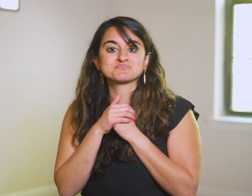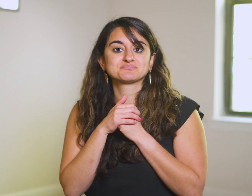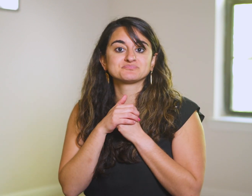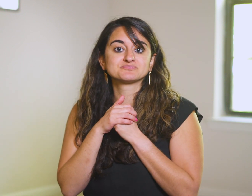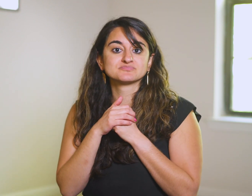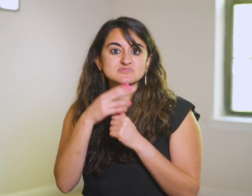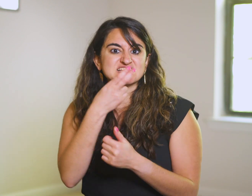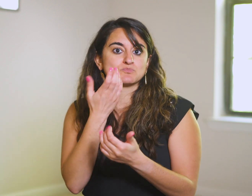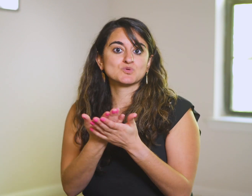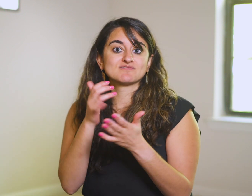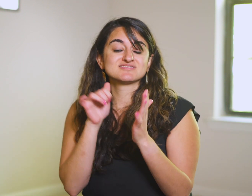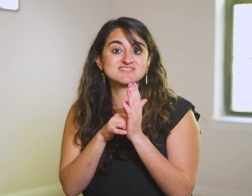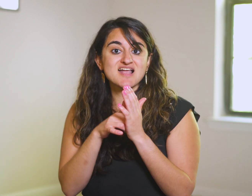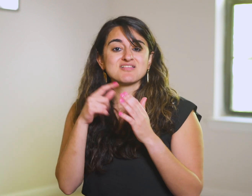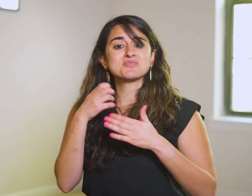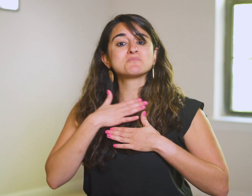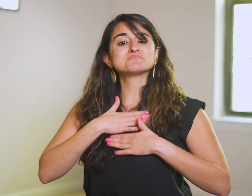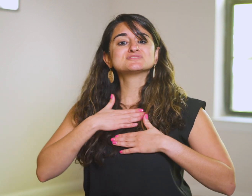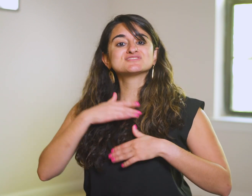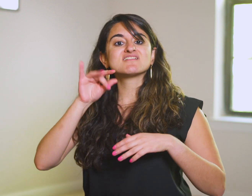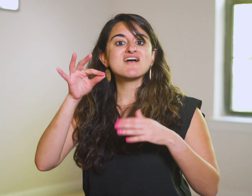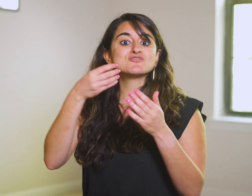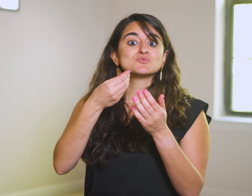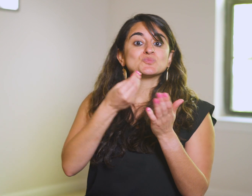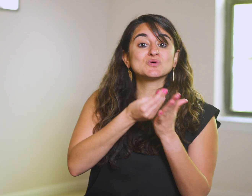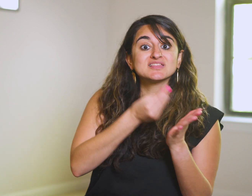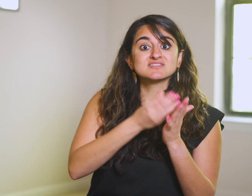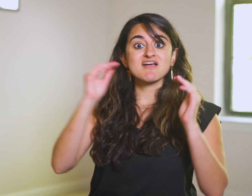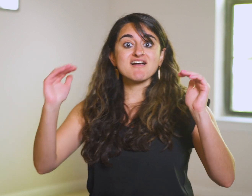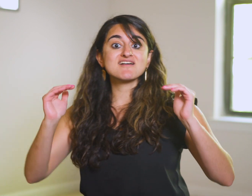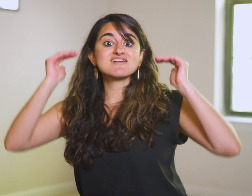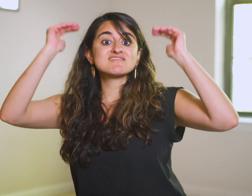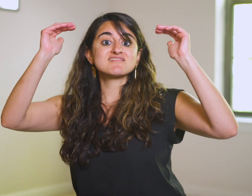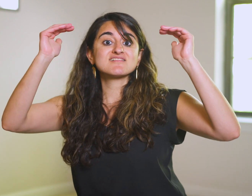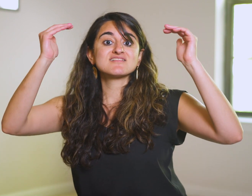He proves that the thorny pleasure of wealth and status